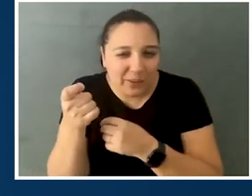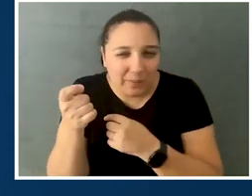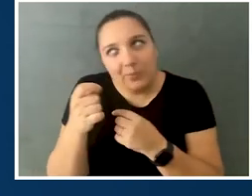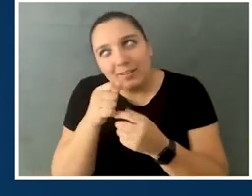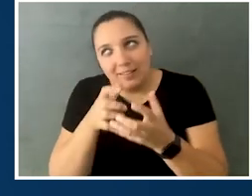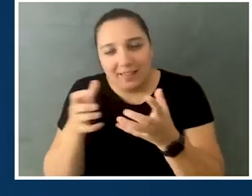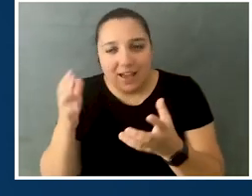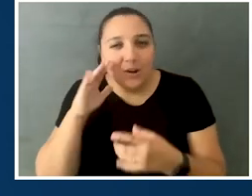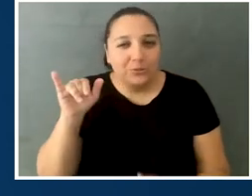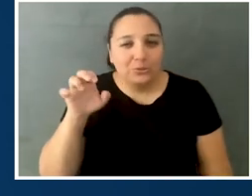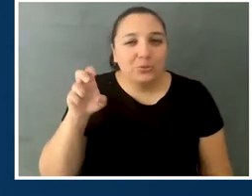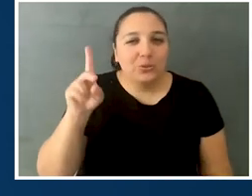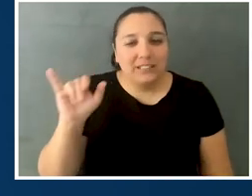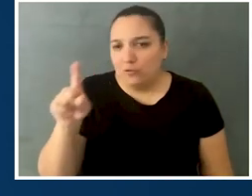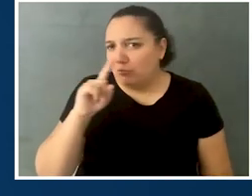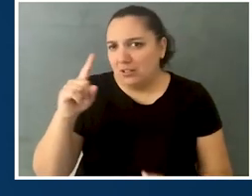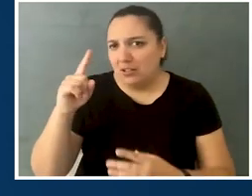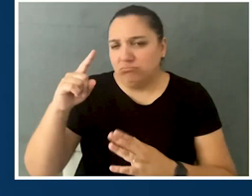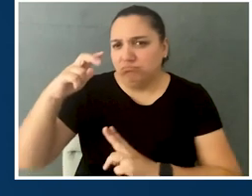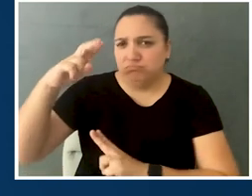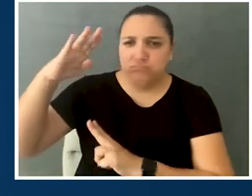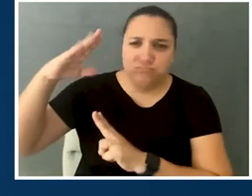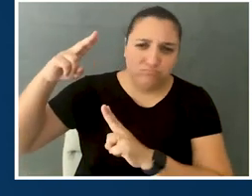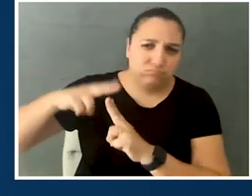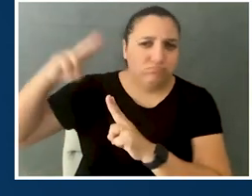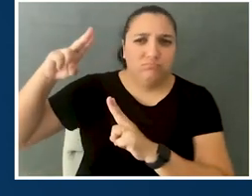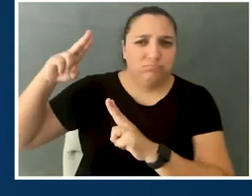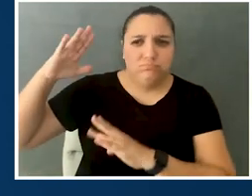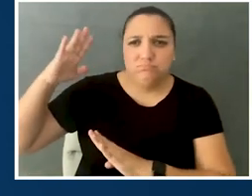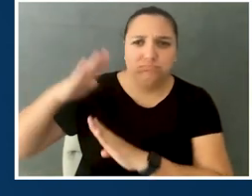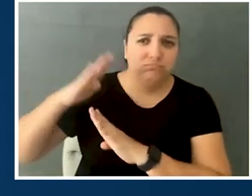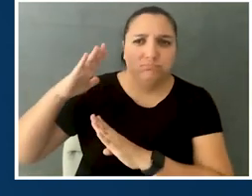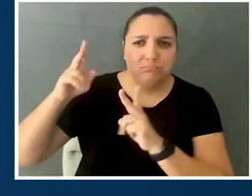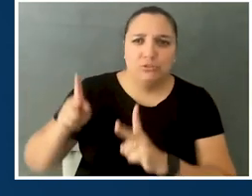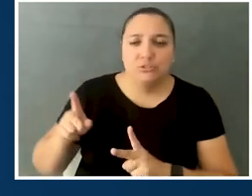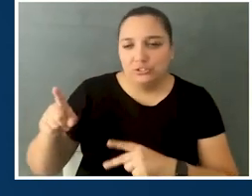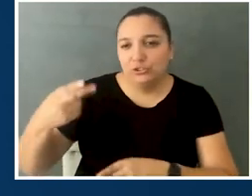Judy is a renowned figure in the disability rights movement, and often referred to as